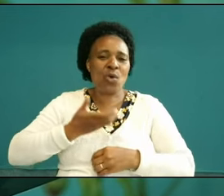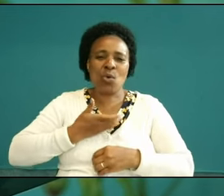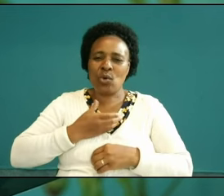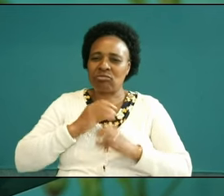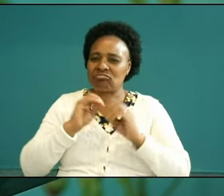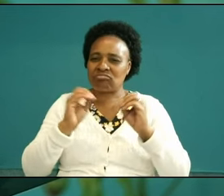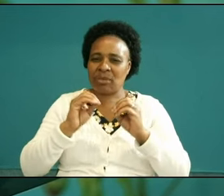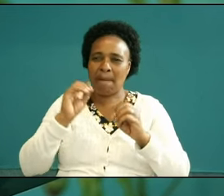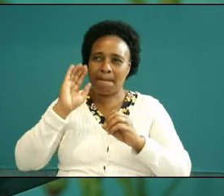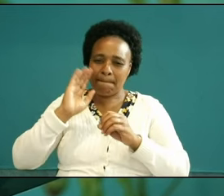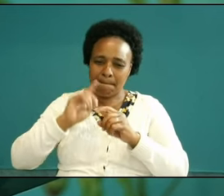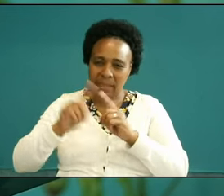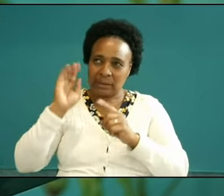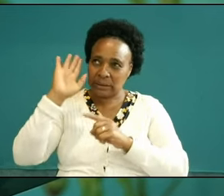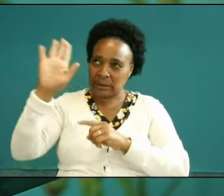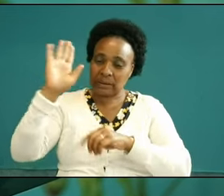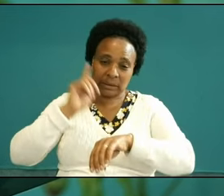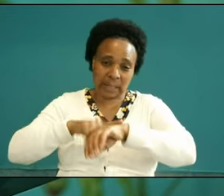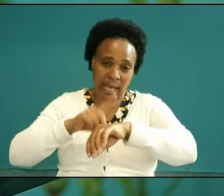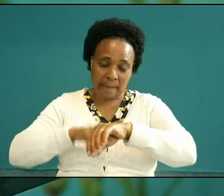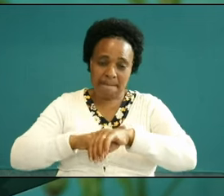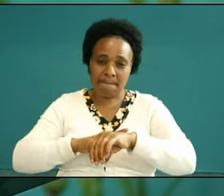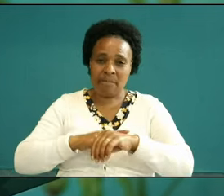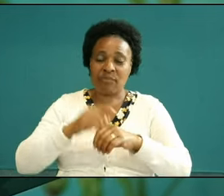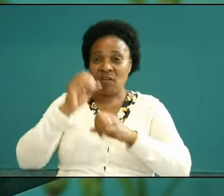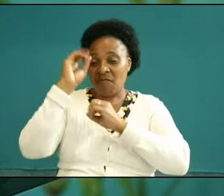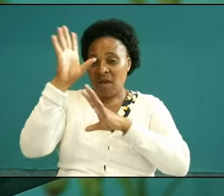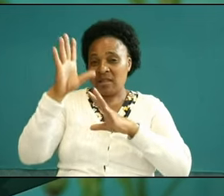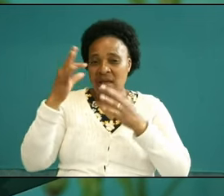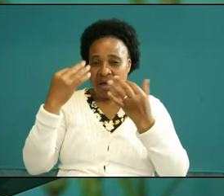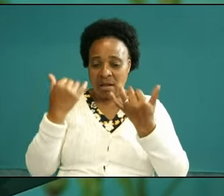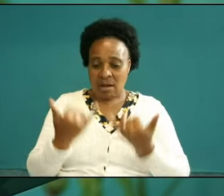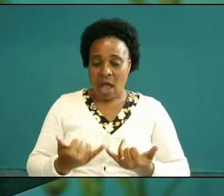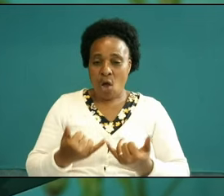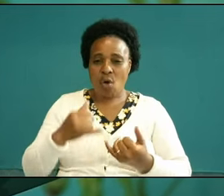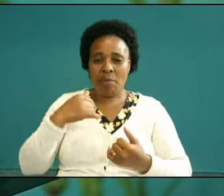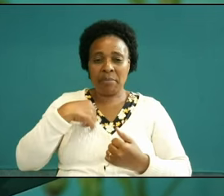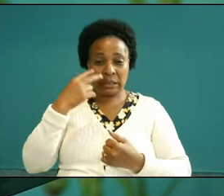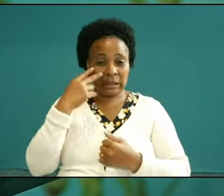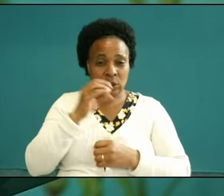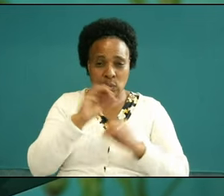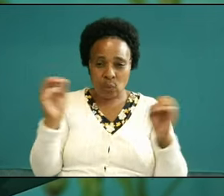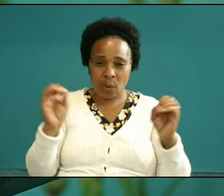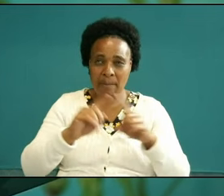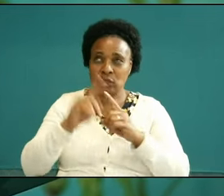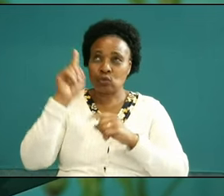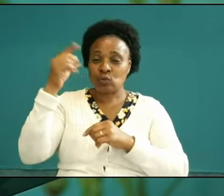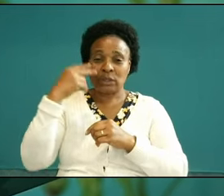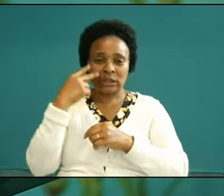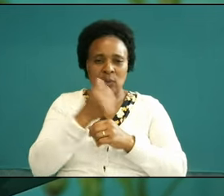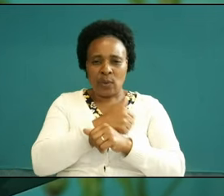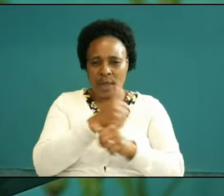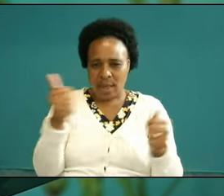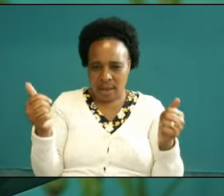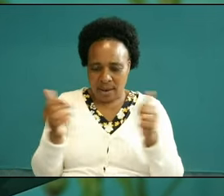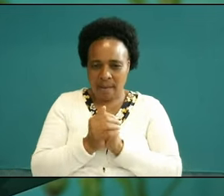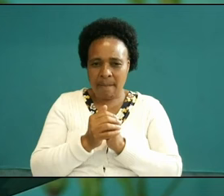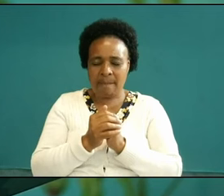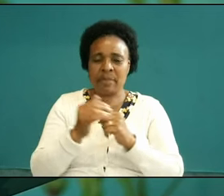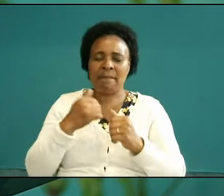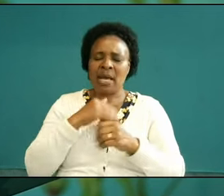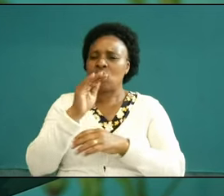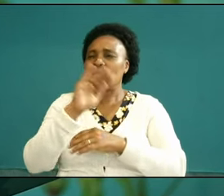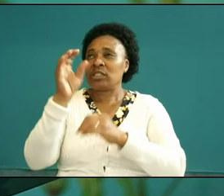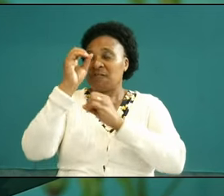your time I pray my father that I may not be seen but you may be seen my request father is that you